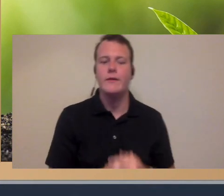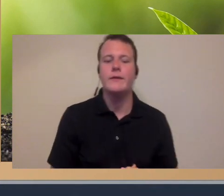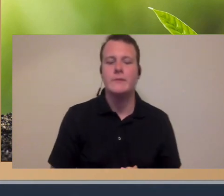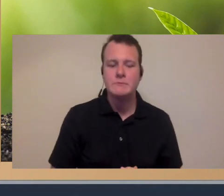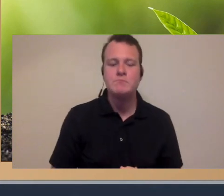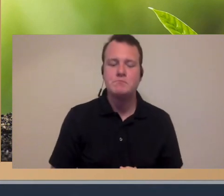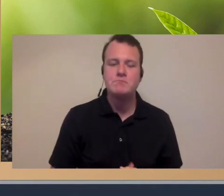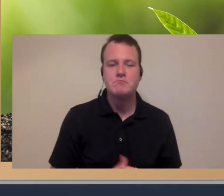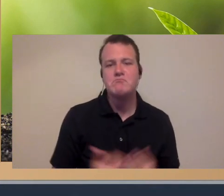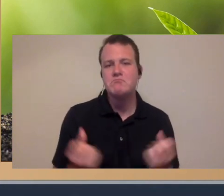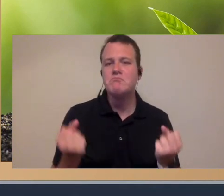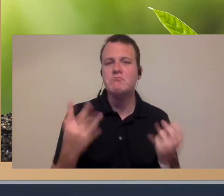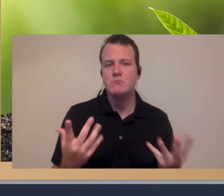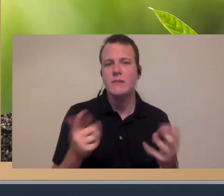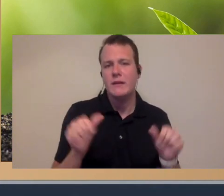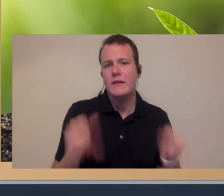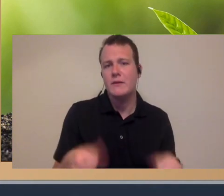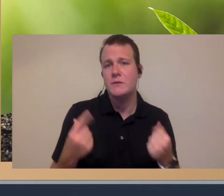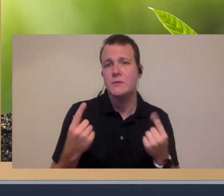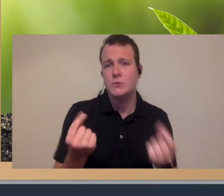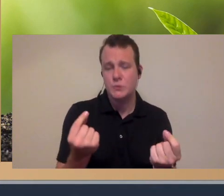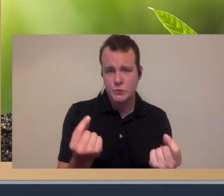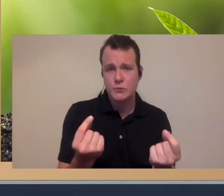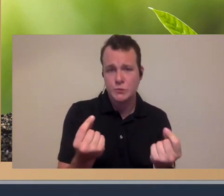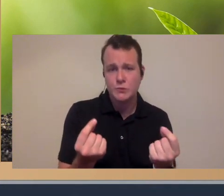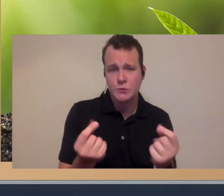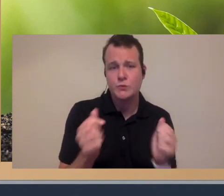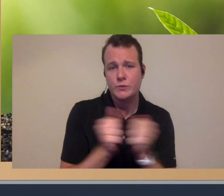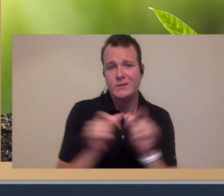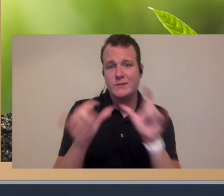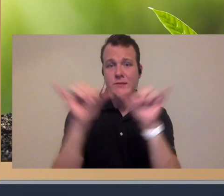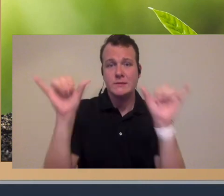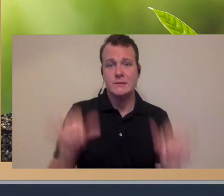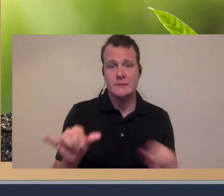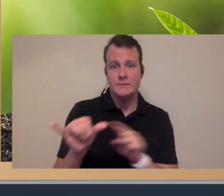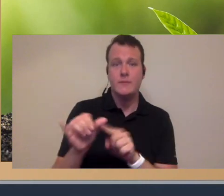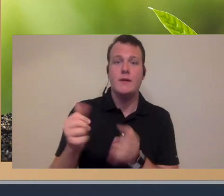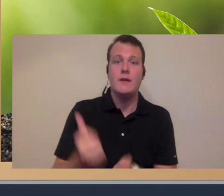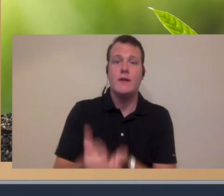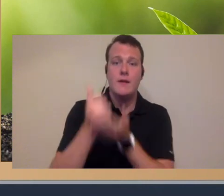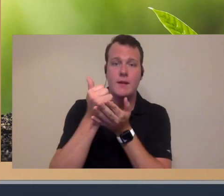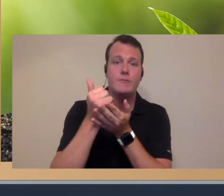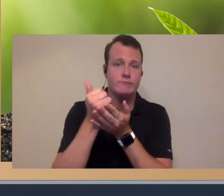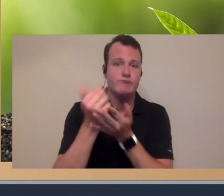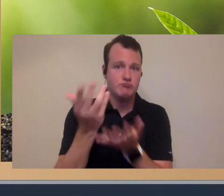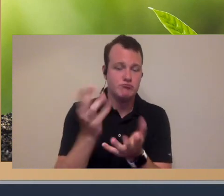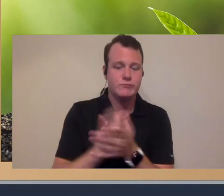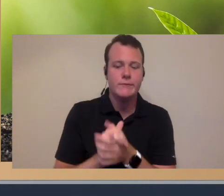there's a lot that can be done through systems that help you through a lot of